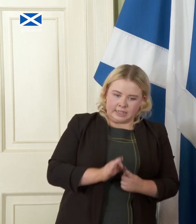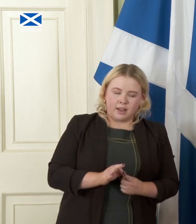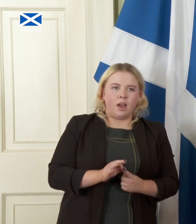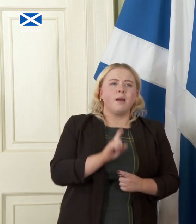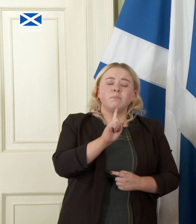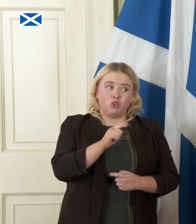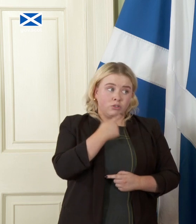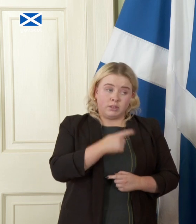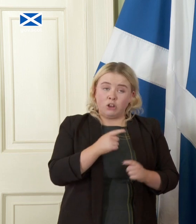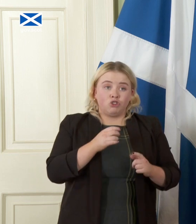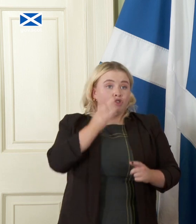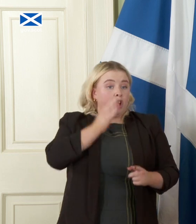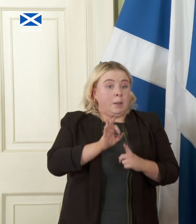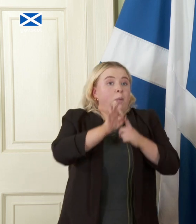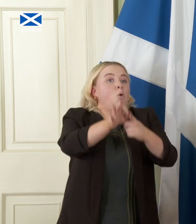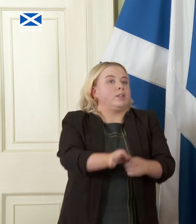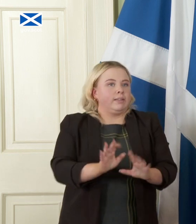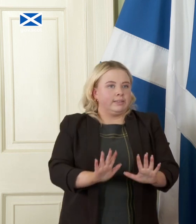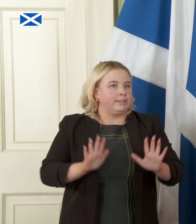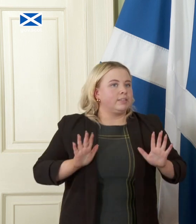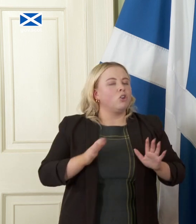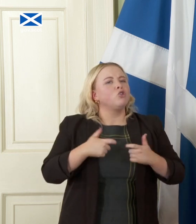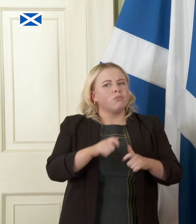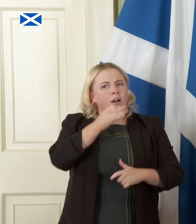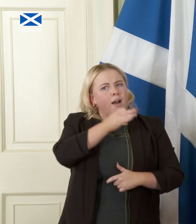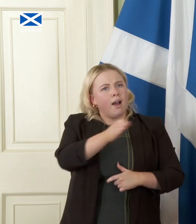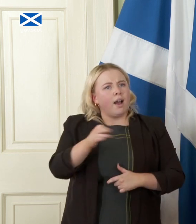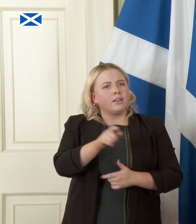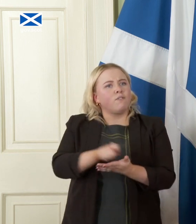proposals so you'd still be asking voters to take a huge gamble in the event of another